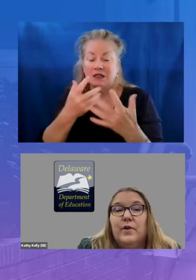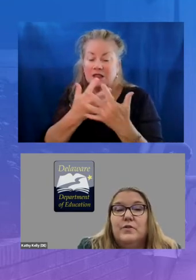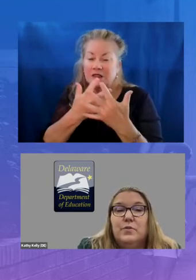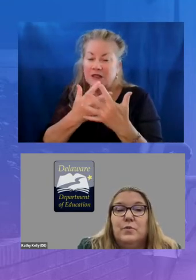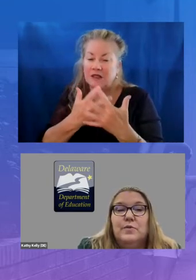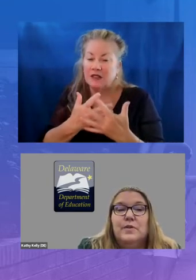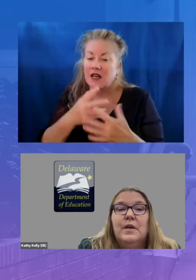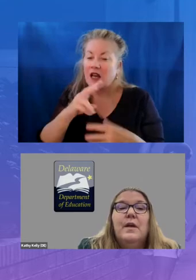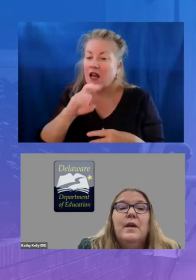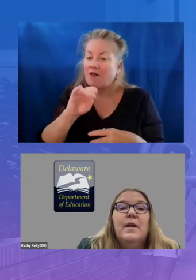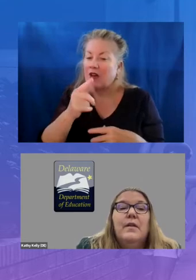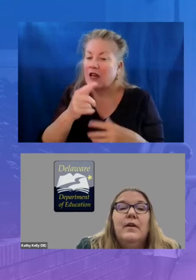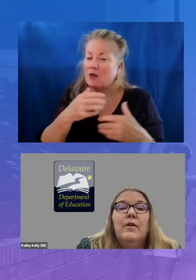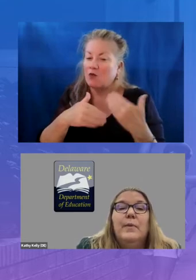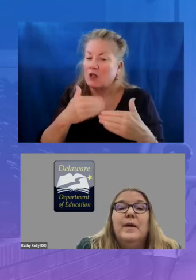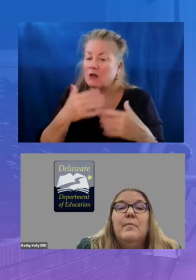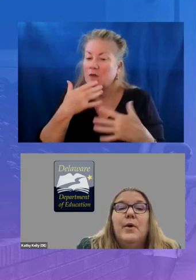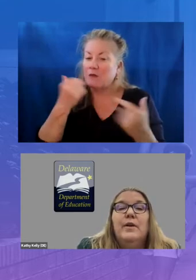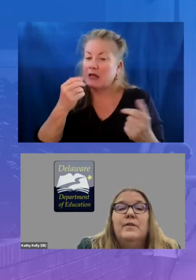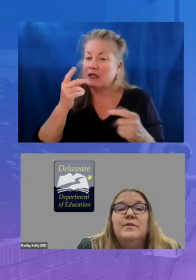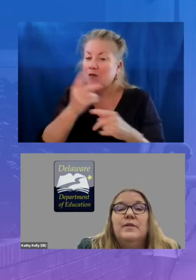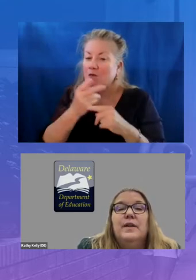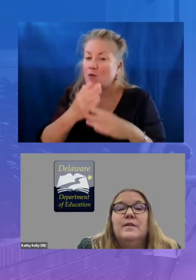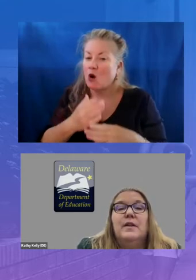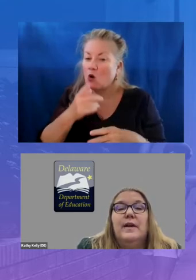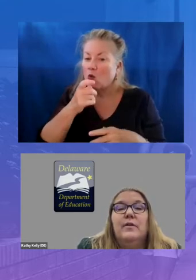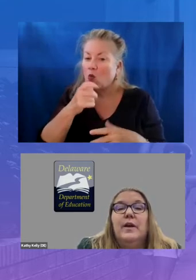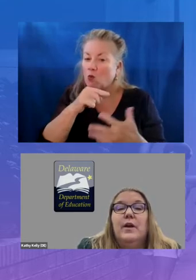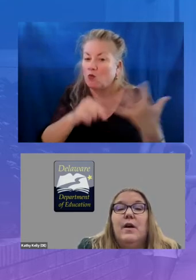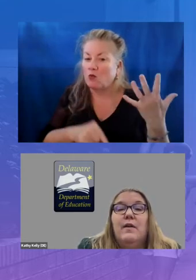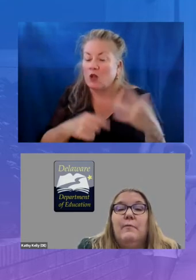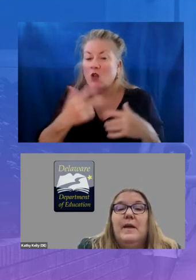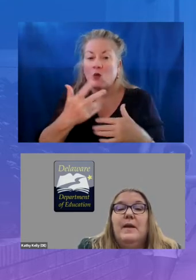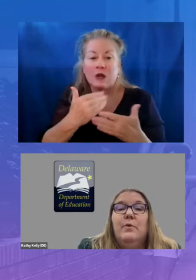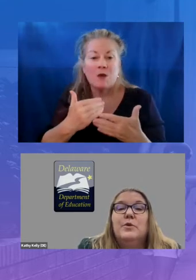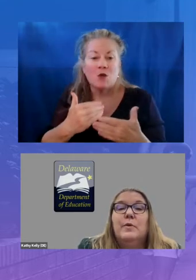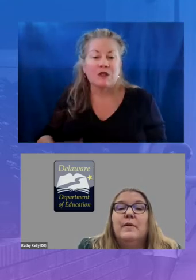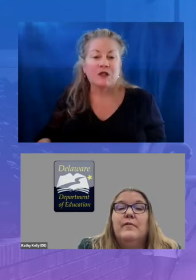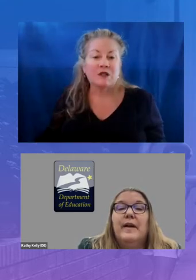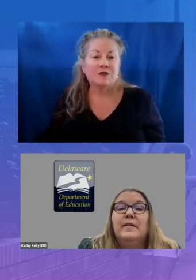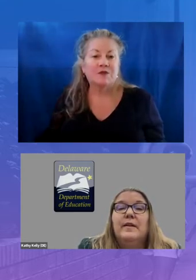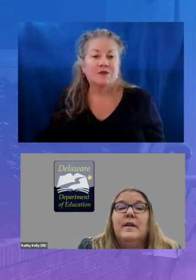our schools there are three components to the accelerate learning rfp which were reflected